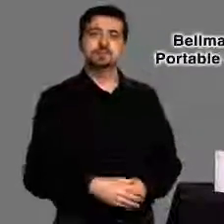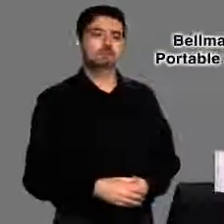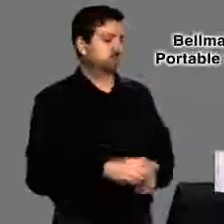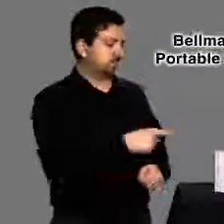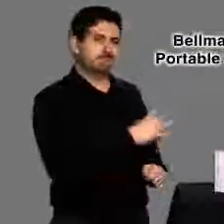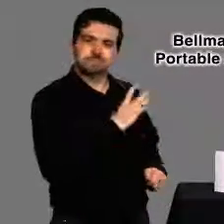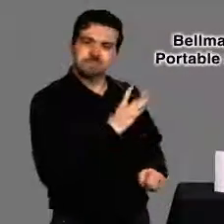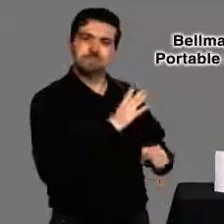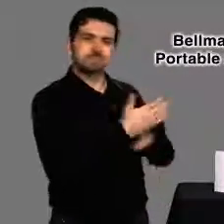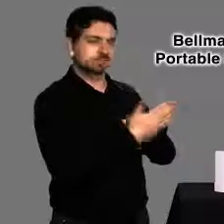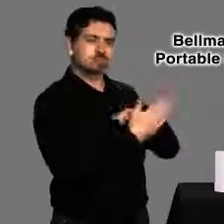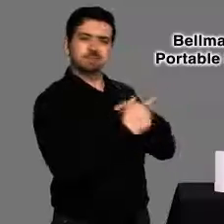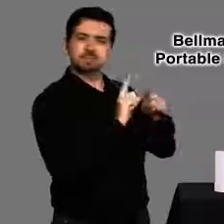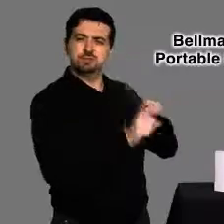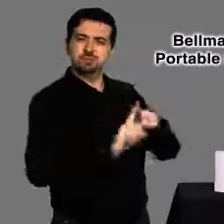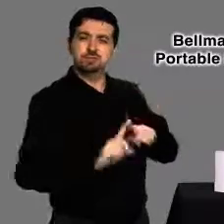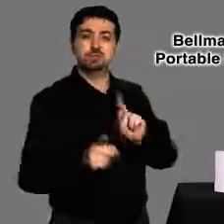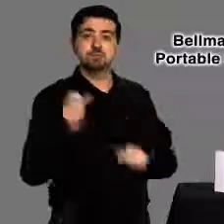For any of a variety of different events –